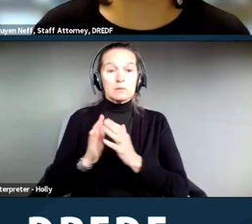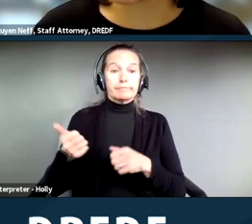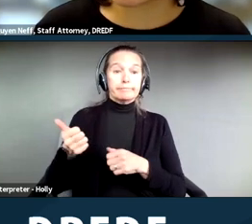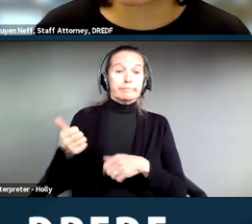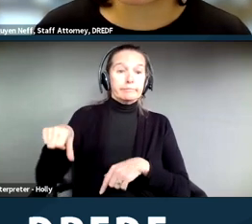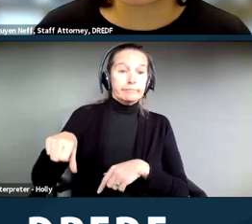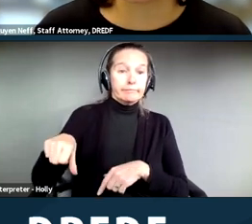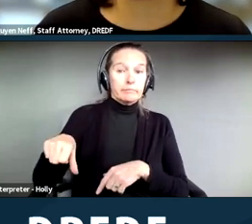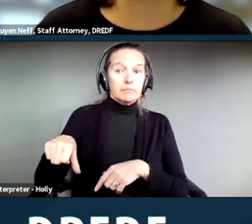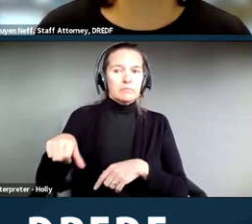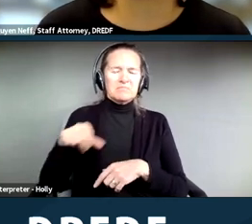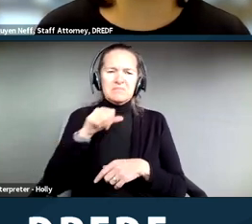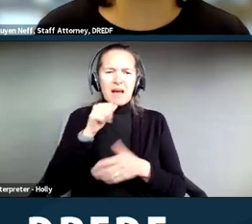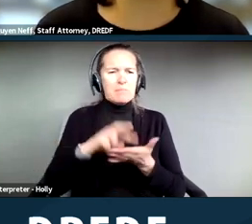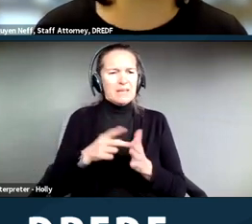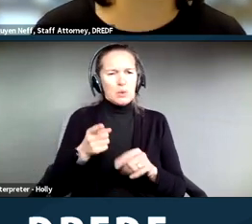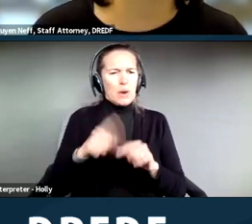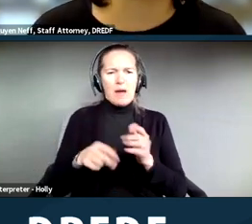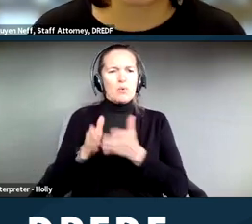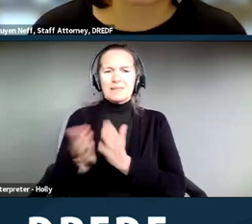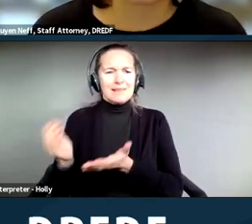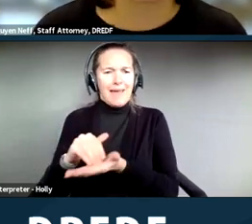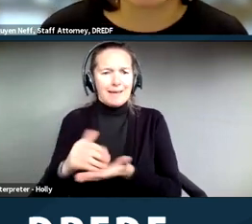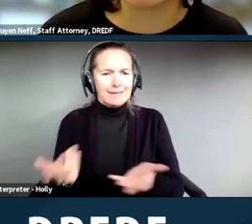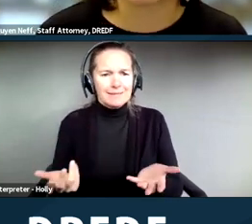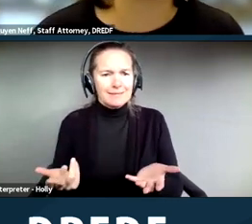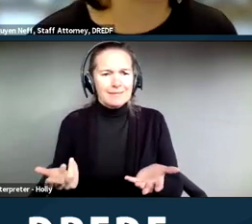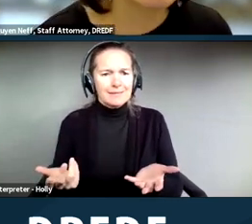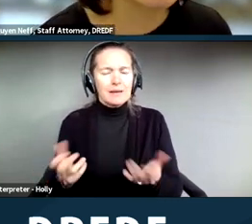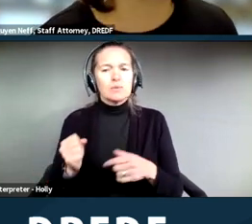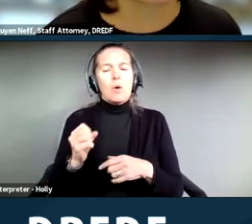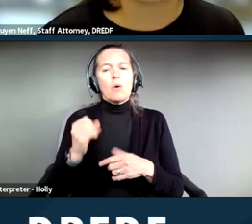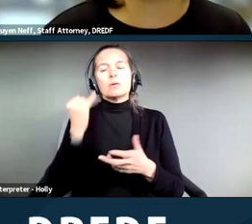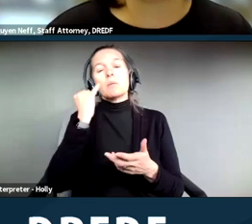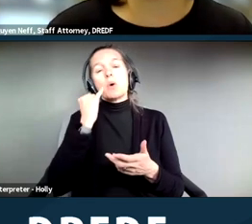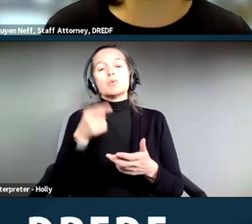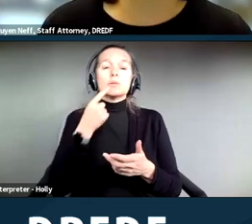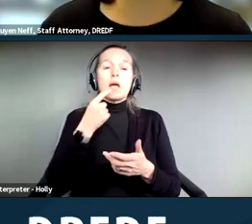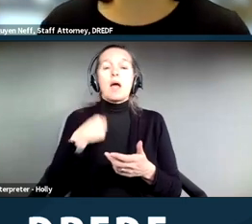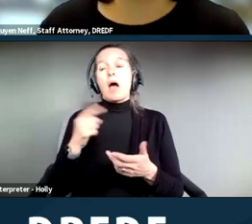making another request. So if you make a request to, I need until December 3rd at 5:00 to move,